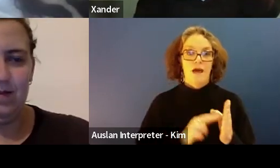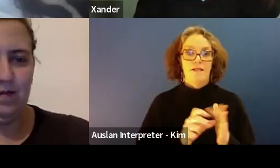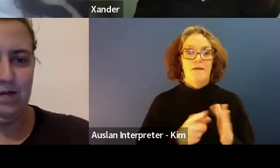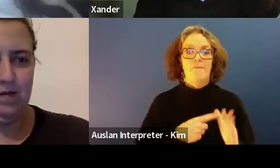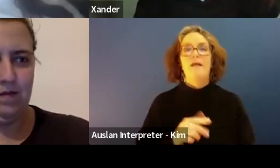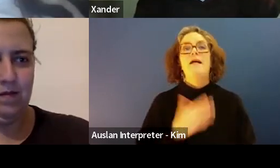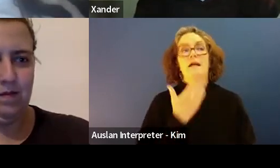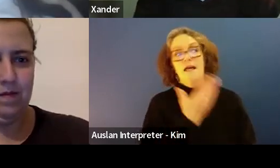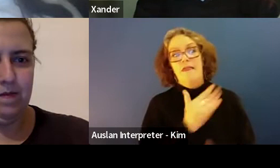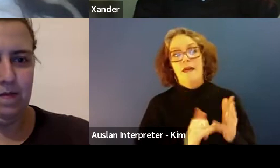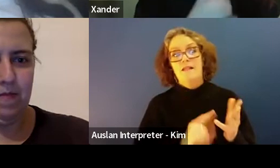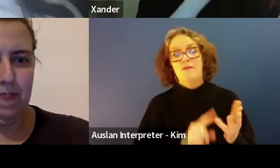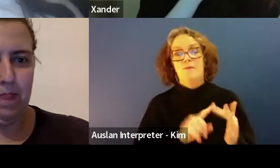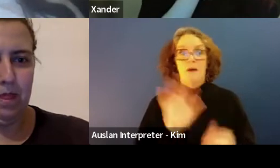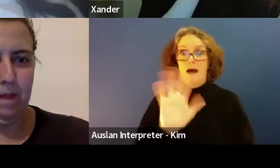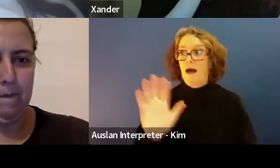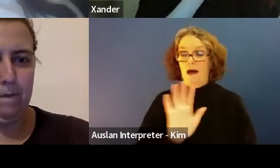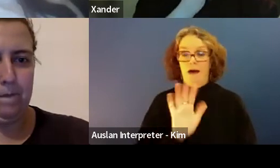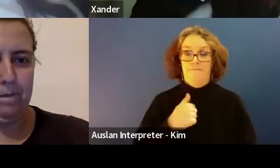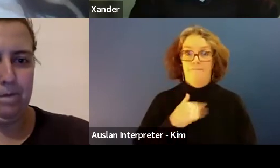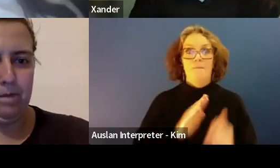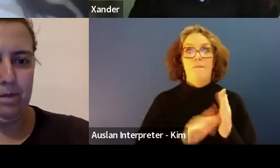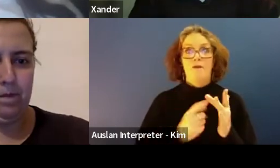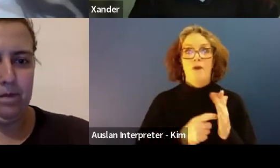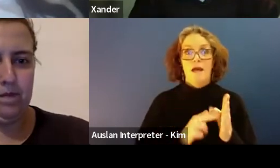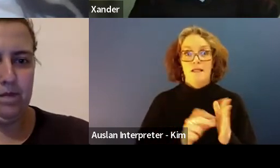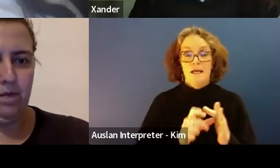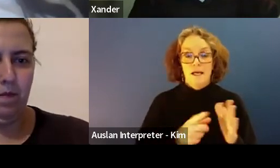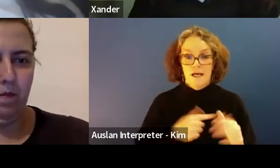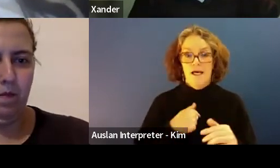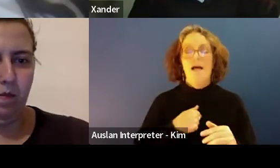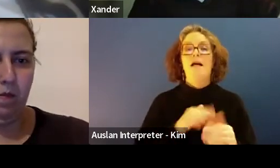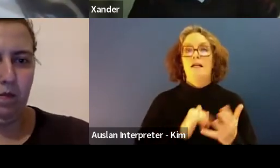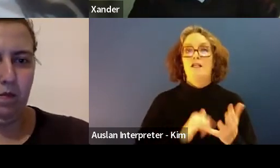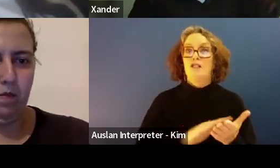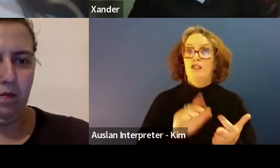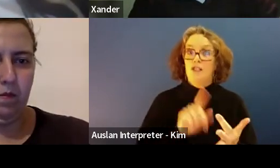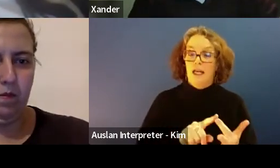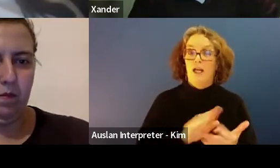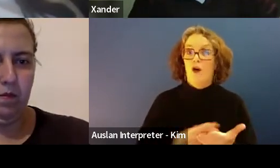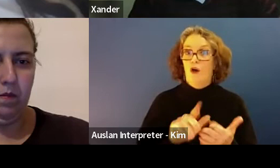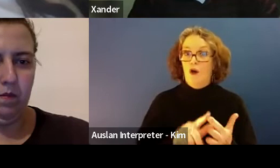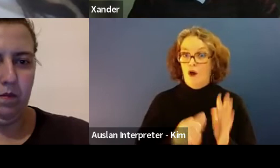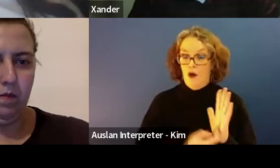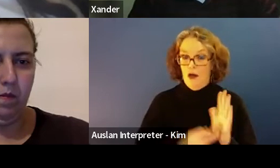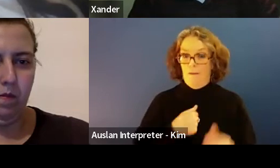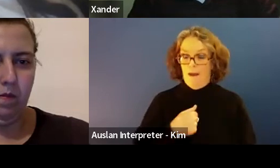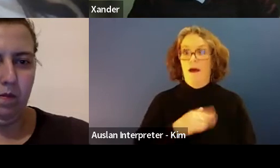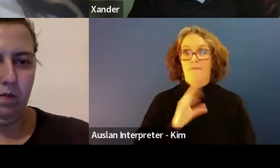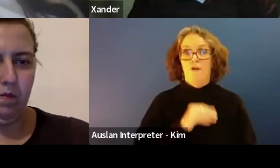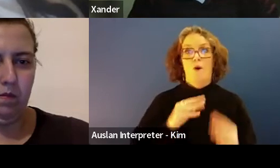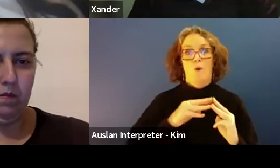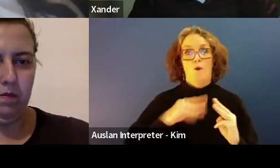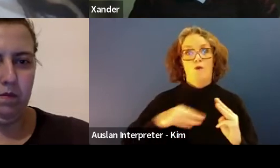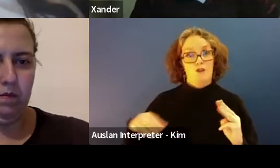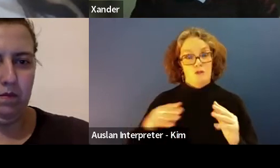Thanks so Miranda speaking. Hi everyone, my name is Miranda, and my Fernanda she hurt and I'm calling in tonight from we're under a country.